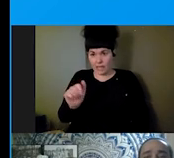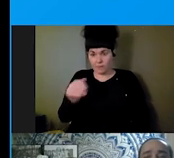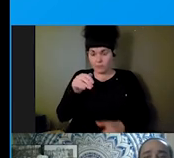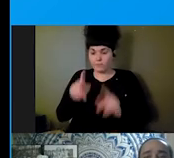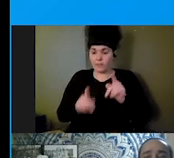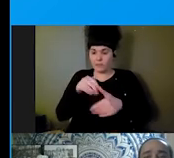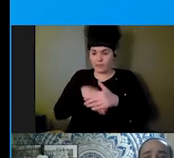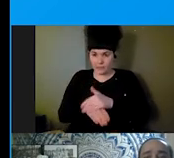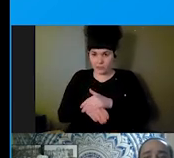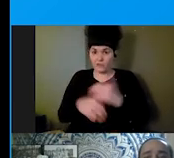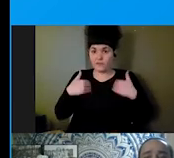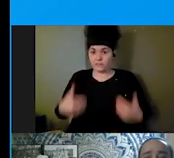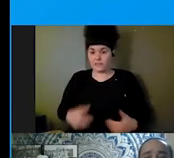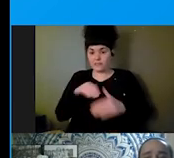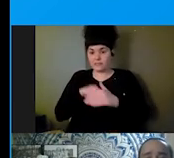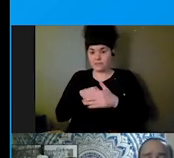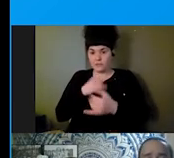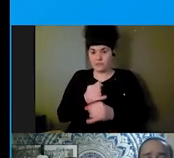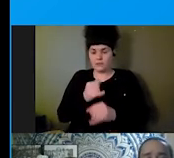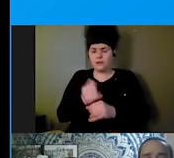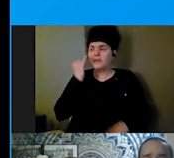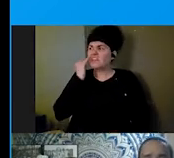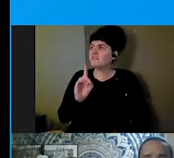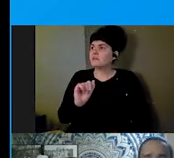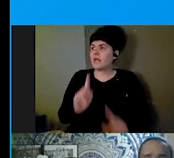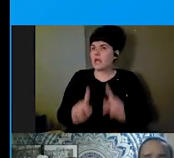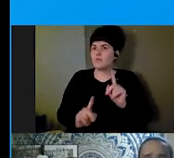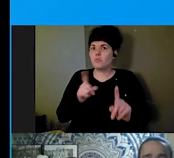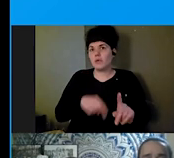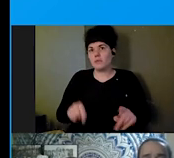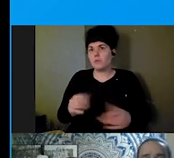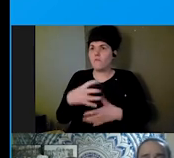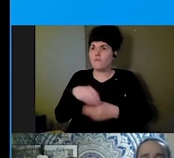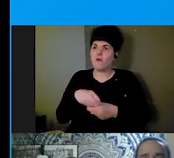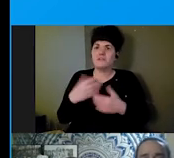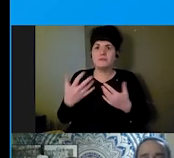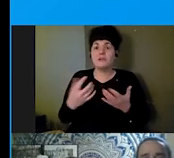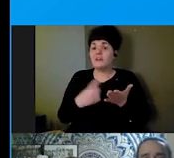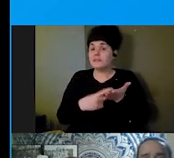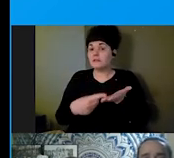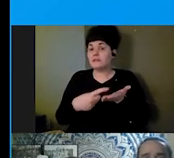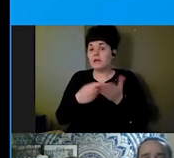involved in the discussion around sheltering, around what